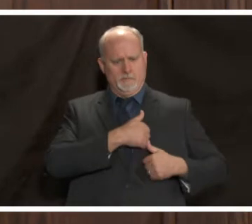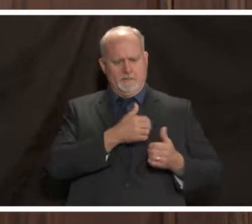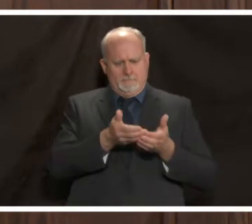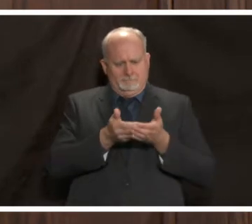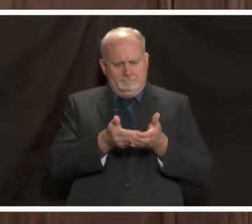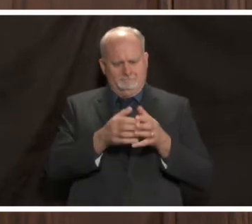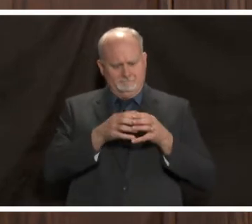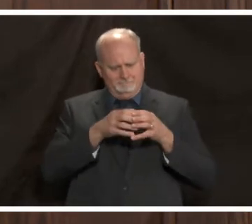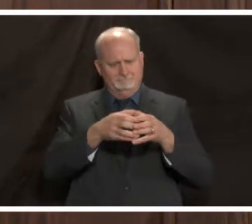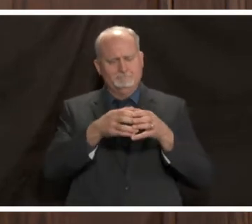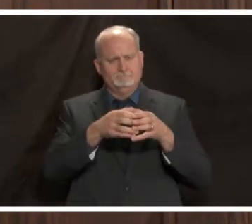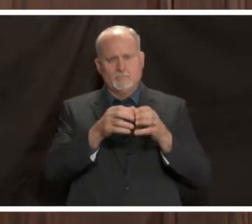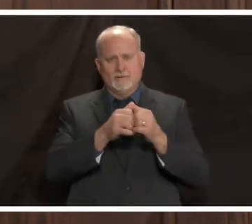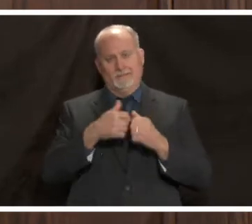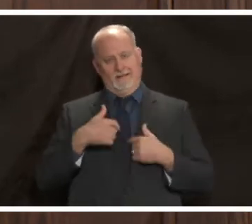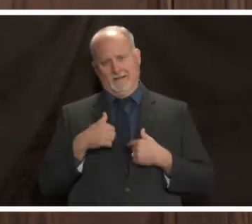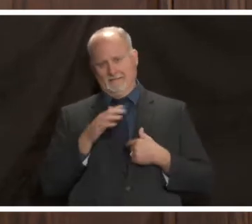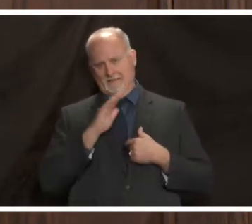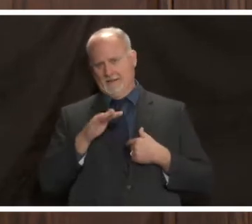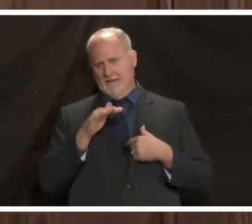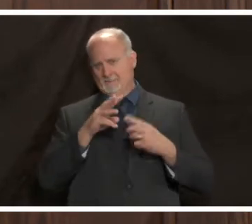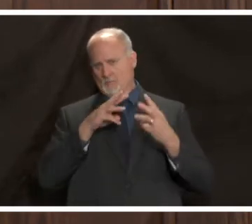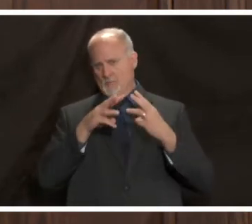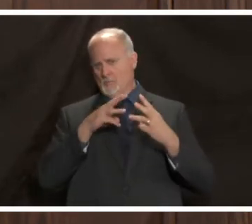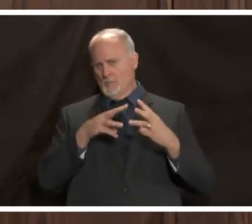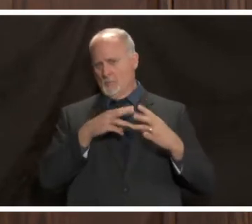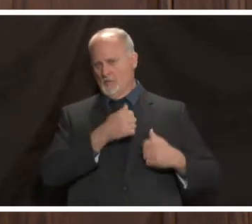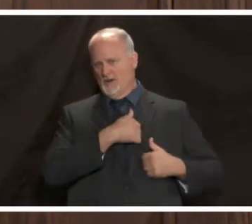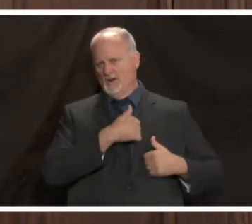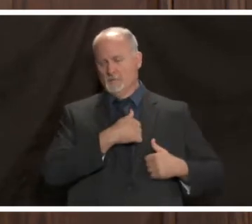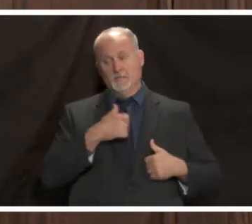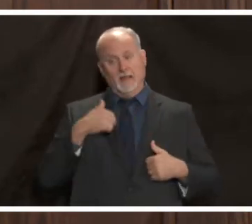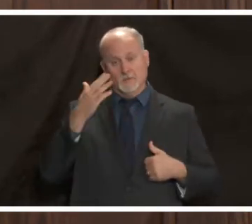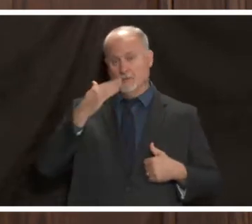and i never served in combat but i know enough people who did to know what this